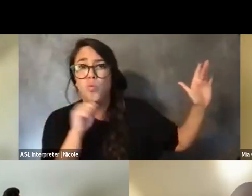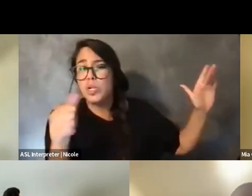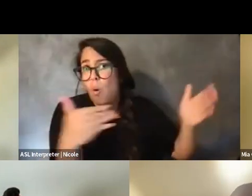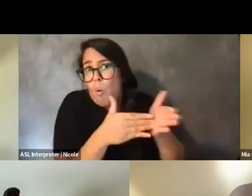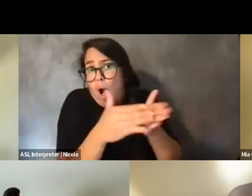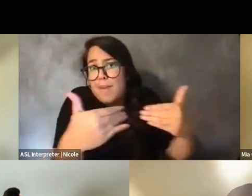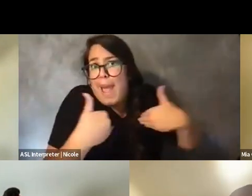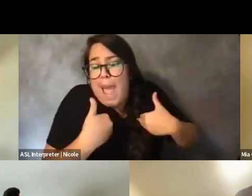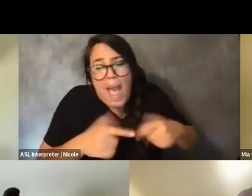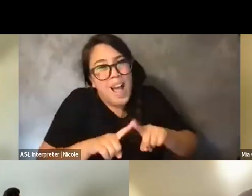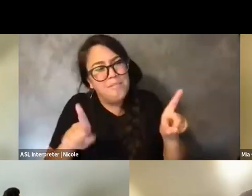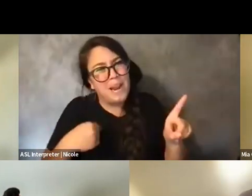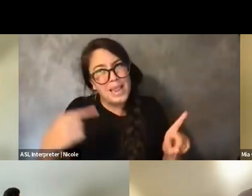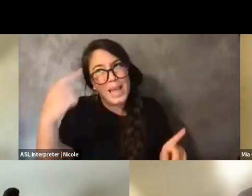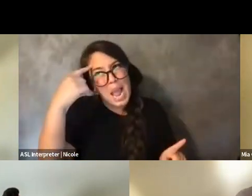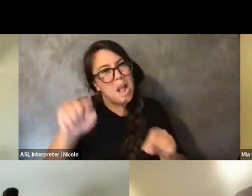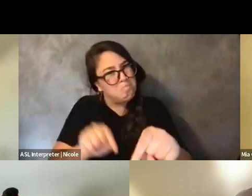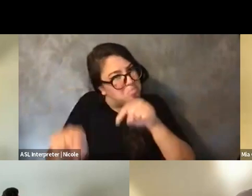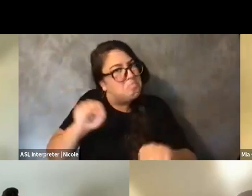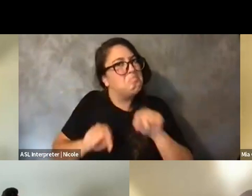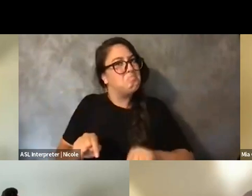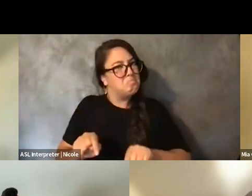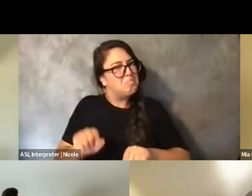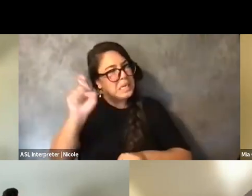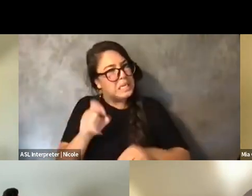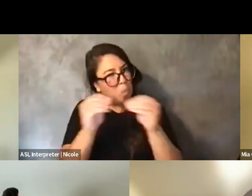we need to, like, use a more critical eye in these spaces,